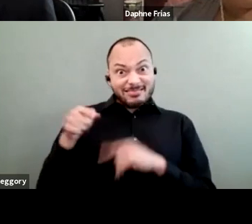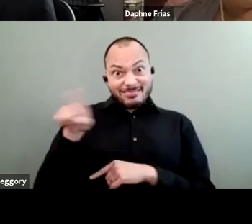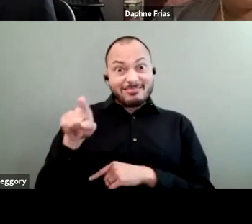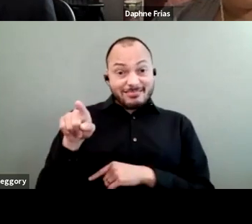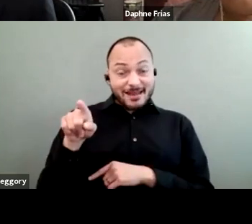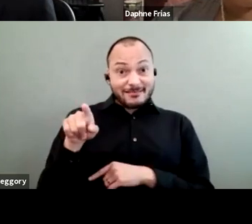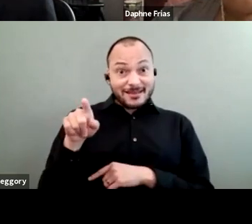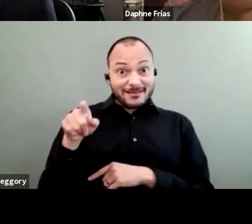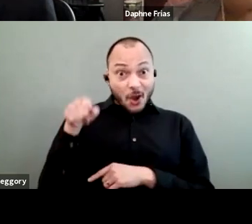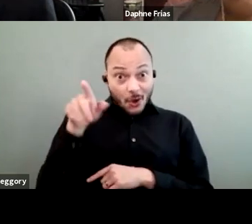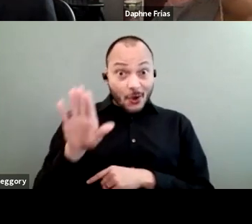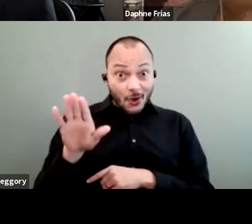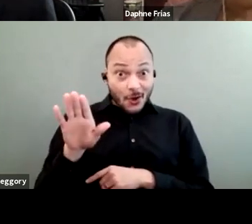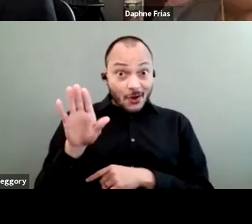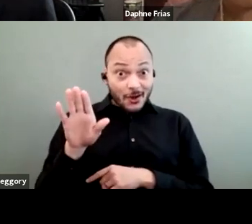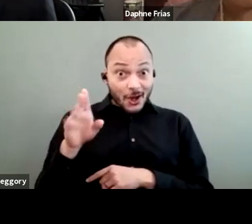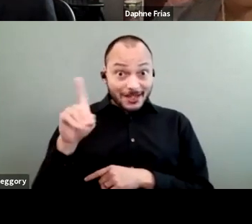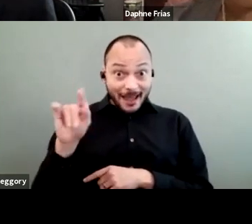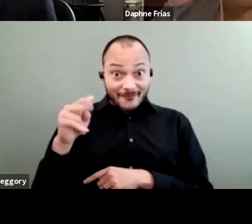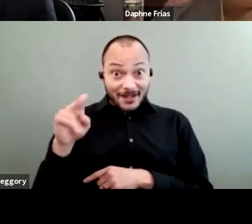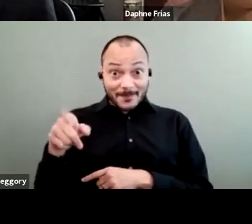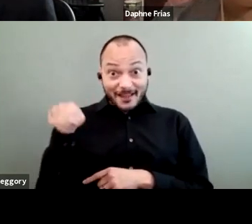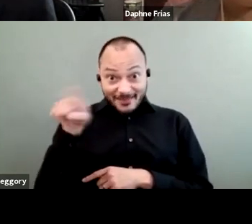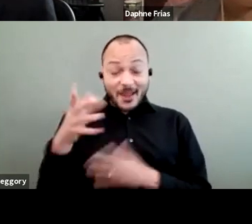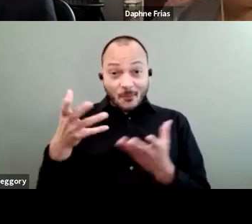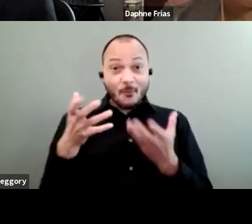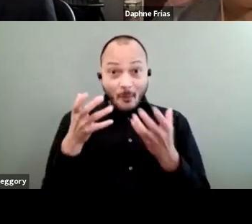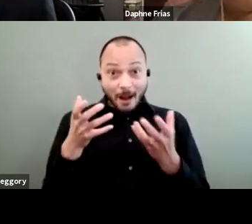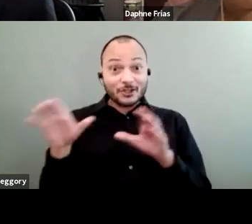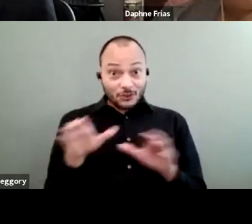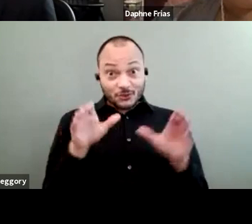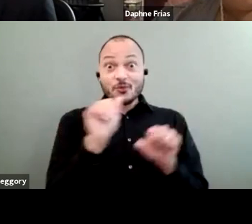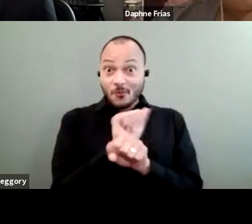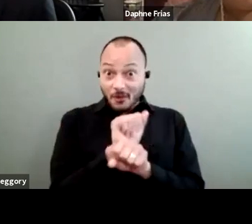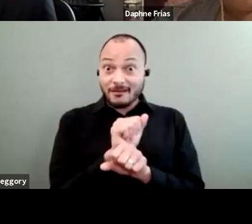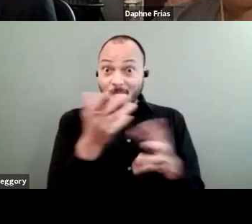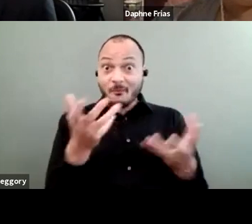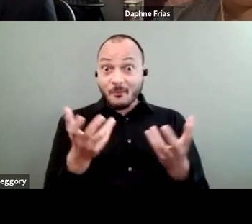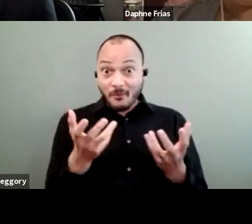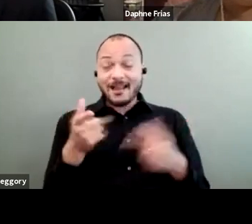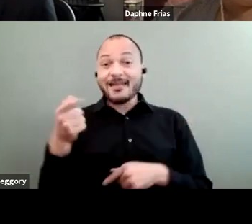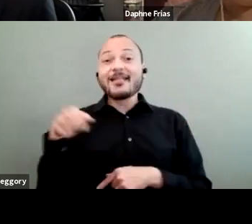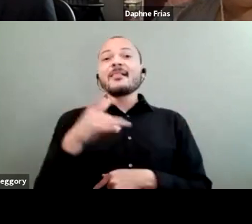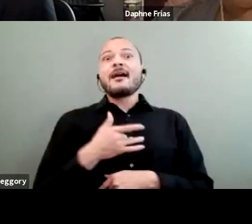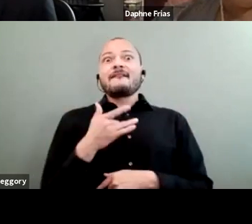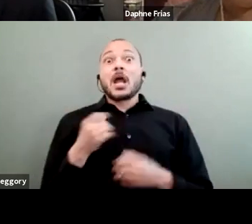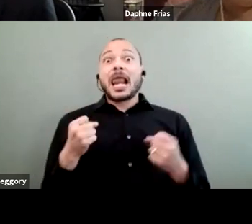they want to do this work. They are feeling anxiety about